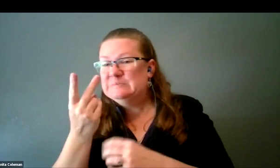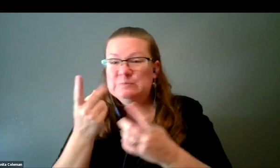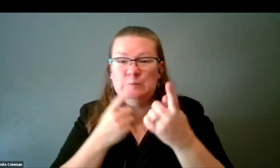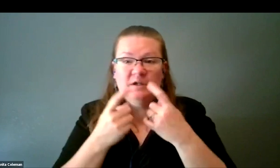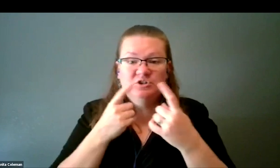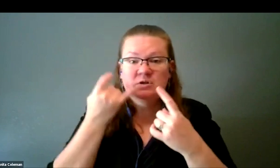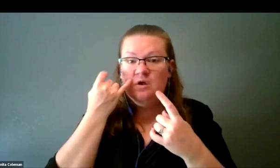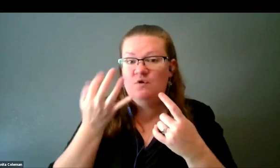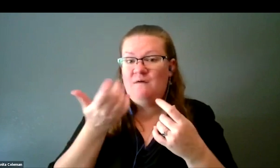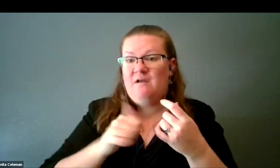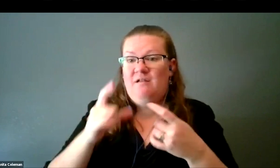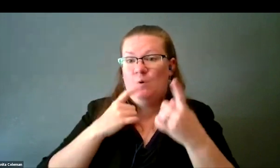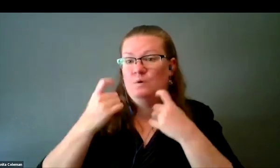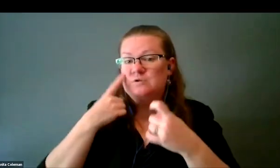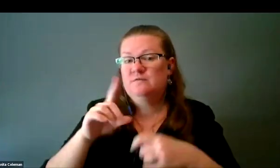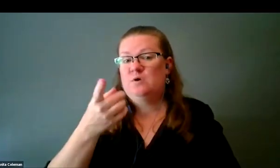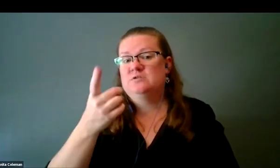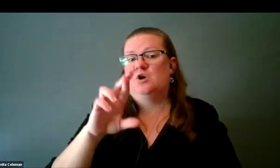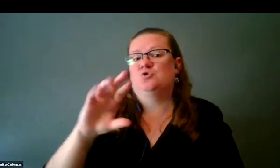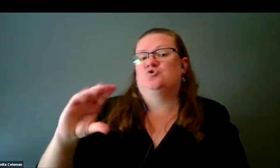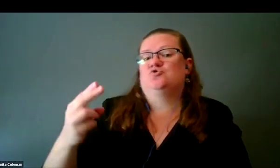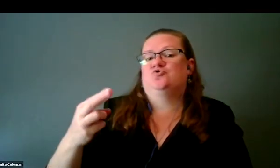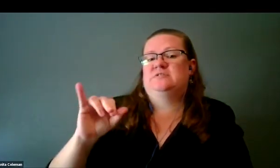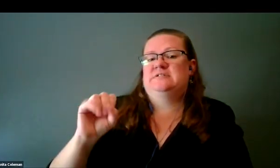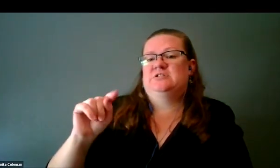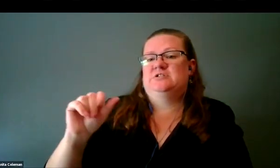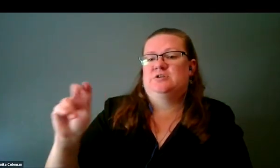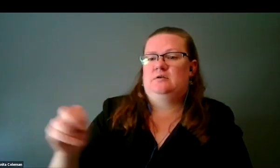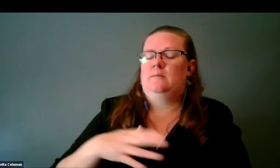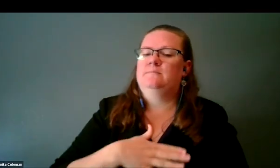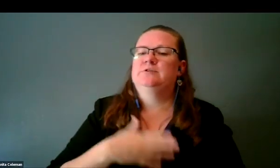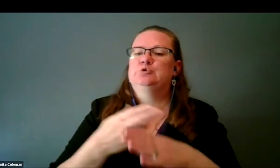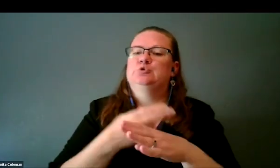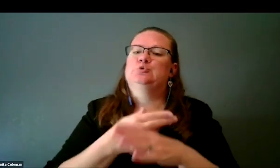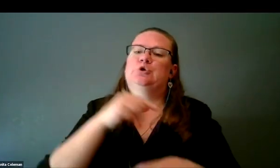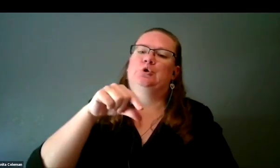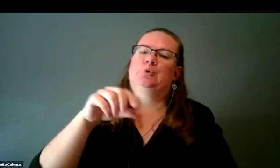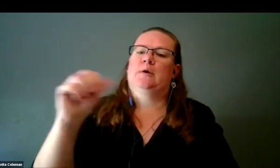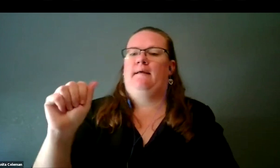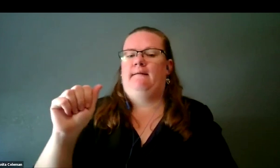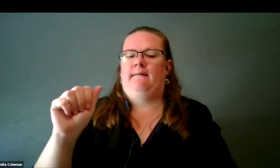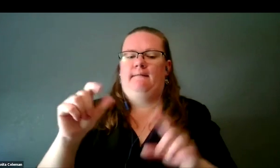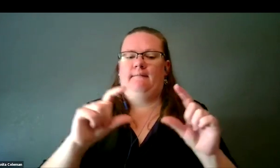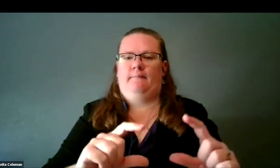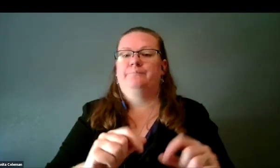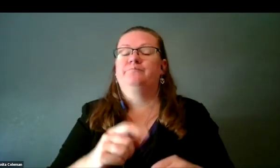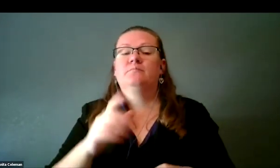for Dr. Christian, please go ahead and use the Q and A feature. It looks like Rick asks if you have any thoughts